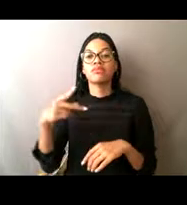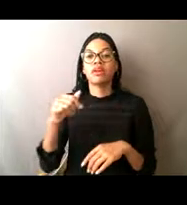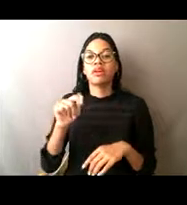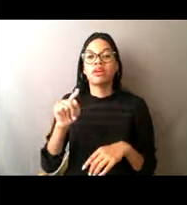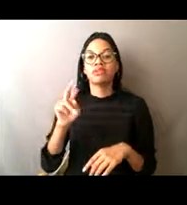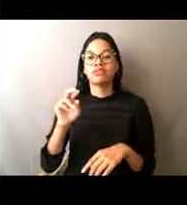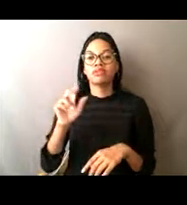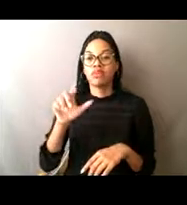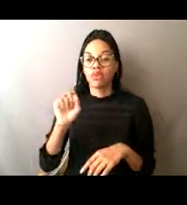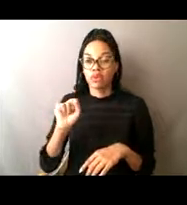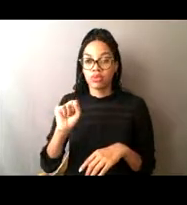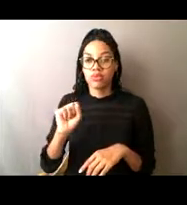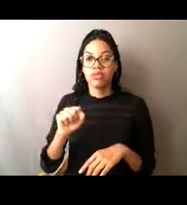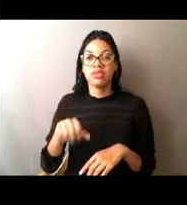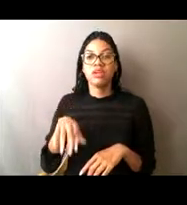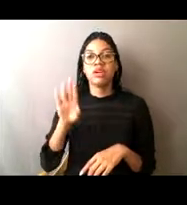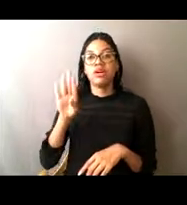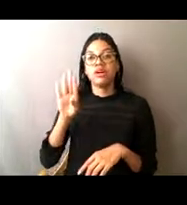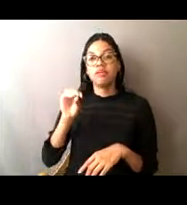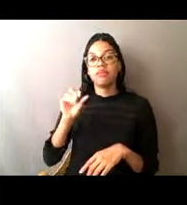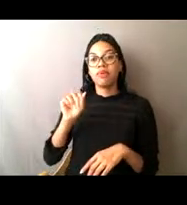and then we have vessel monitoring systems.